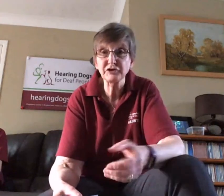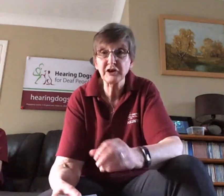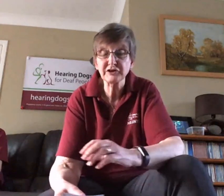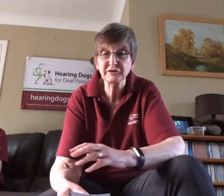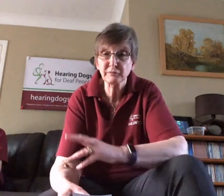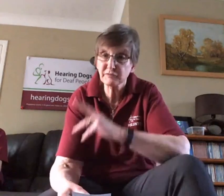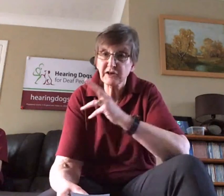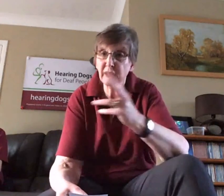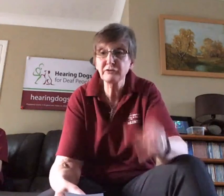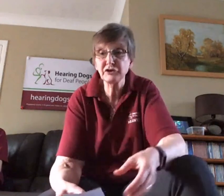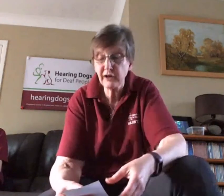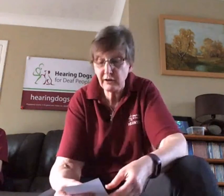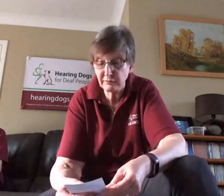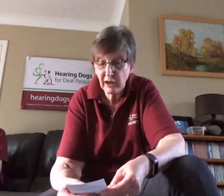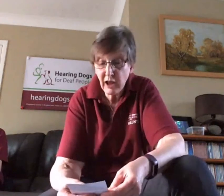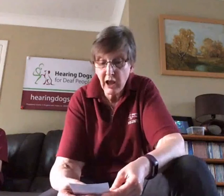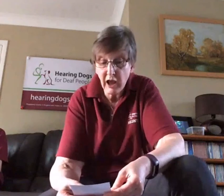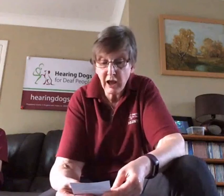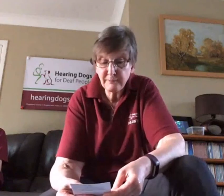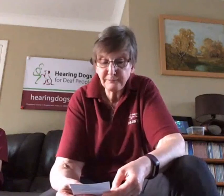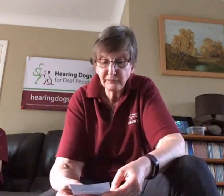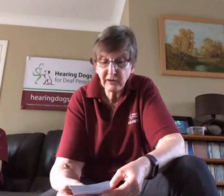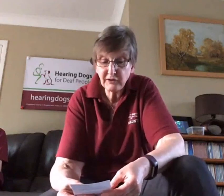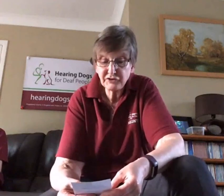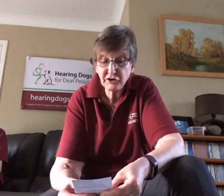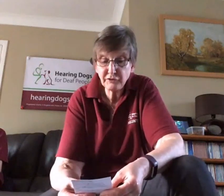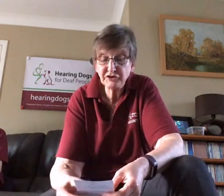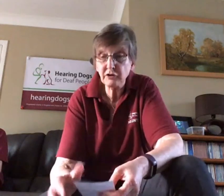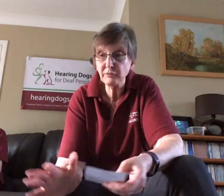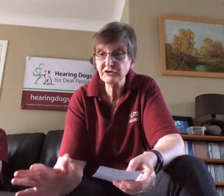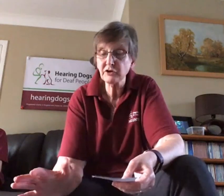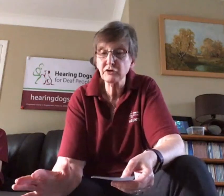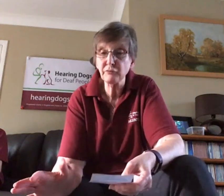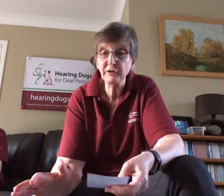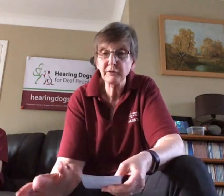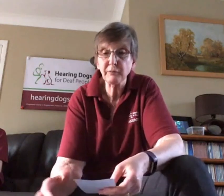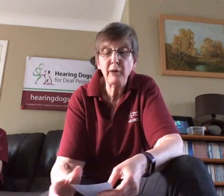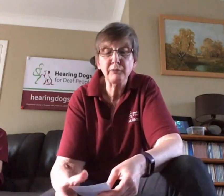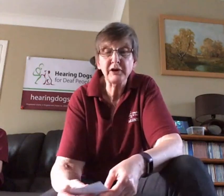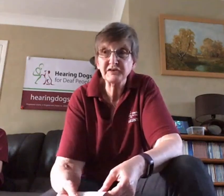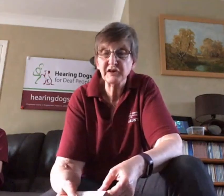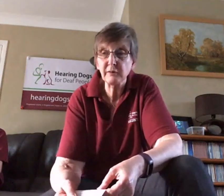I'm saying hello to you now. So they start-we start off with our breeding scheme.